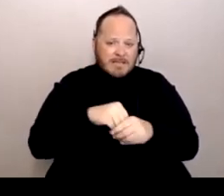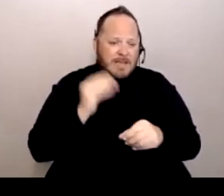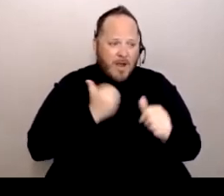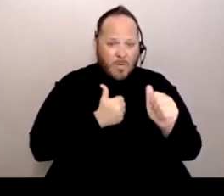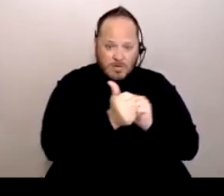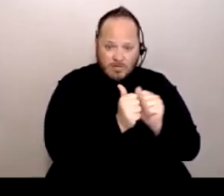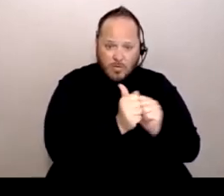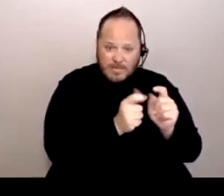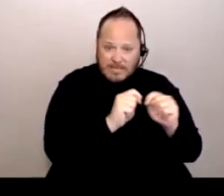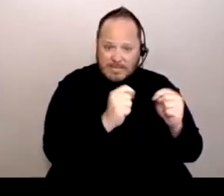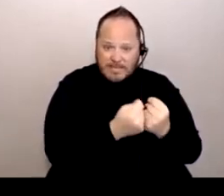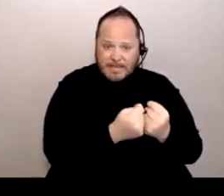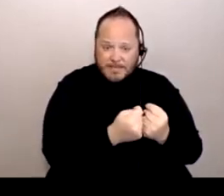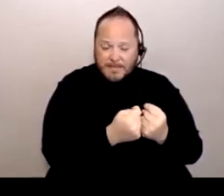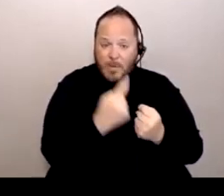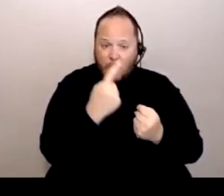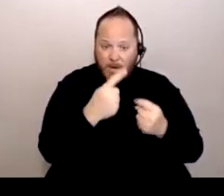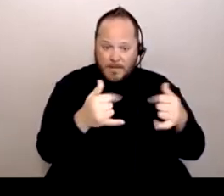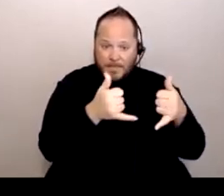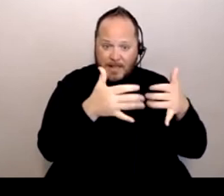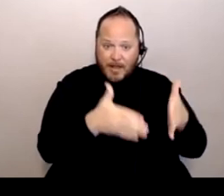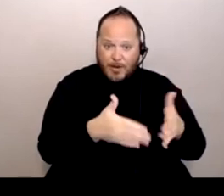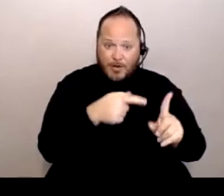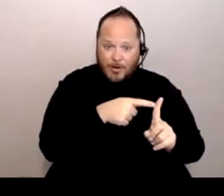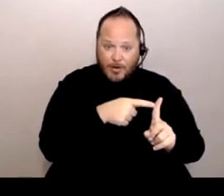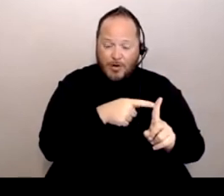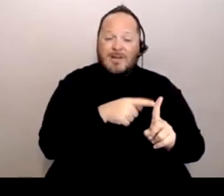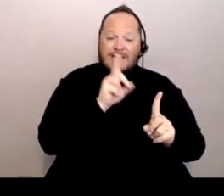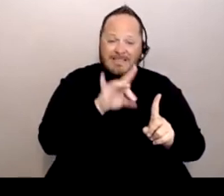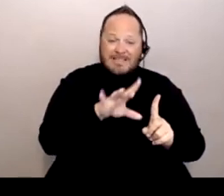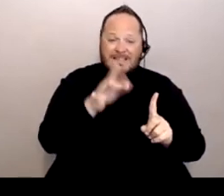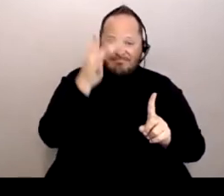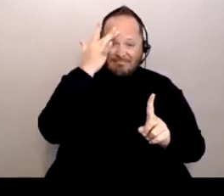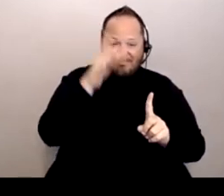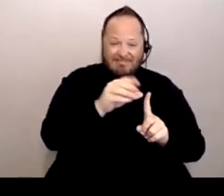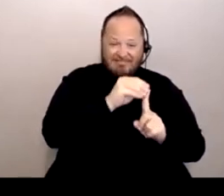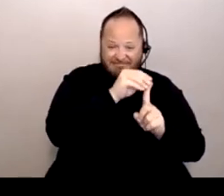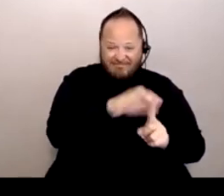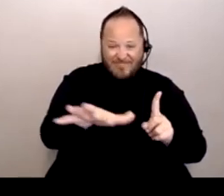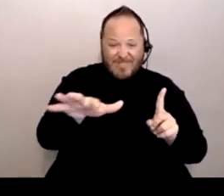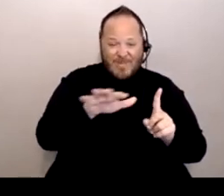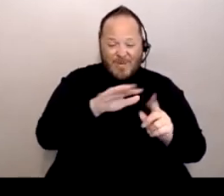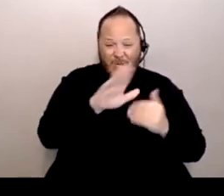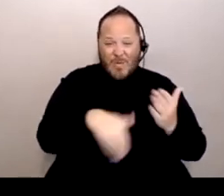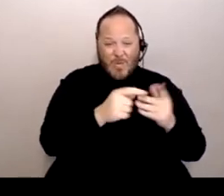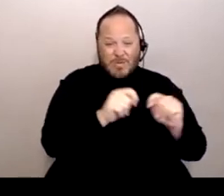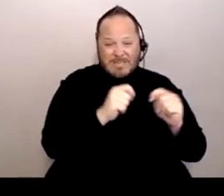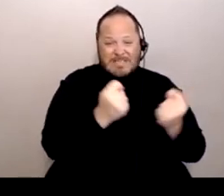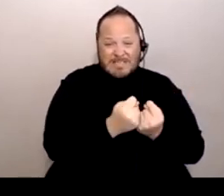or one of those players infected their whole team. And it was one of those rural,